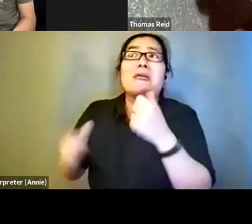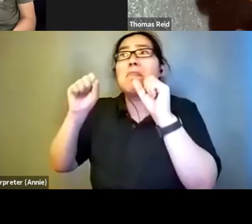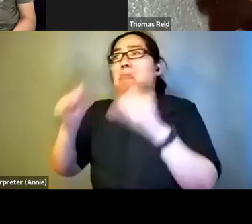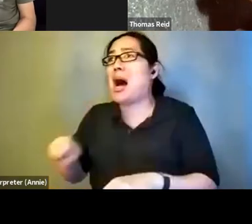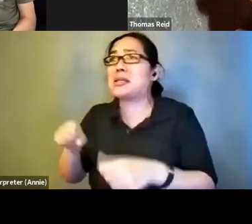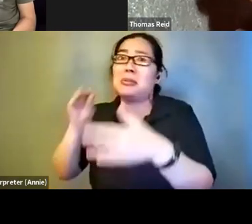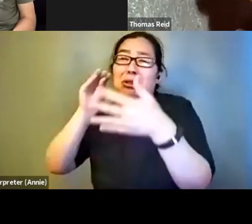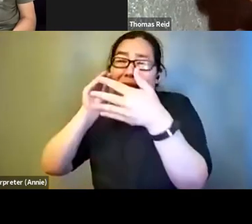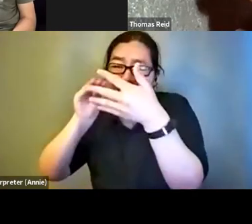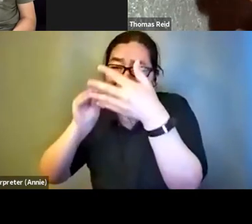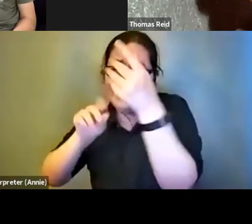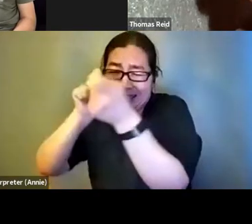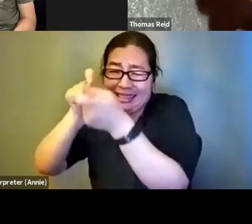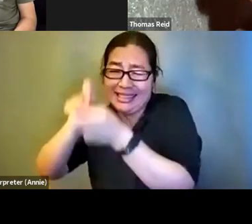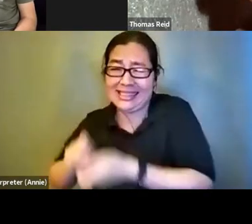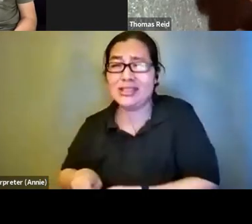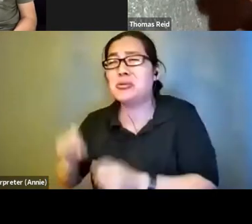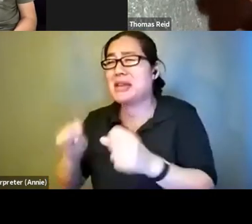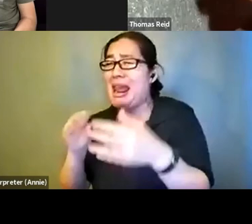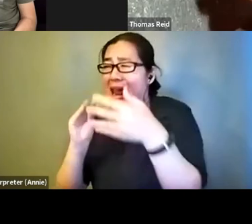in the dialogue as you can get.